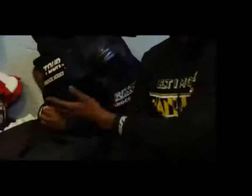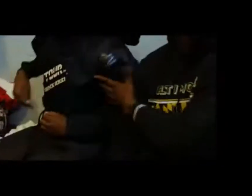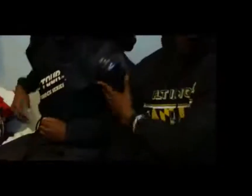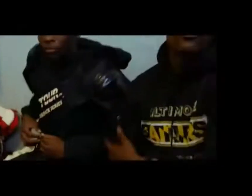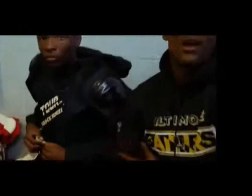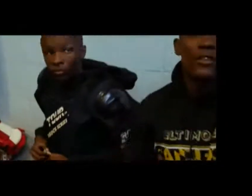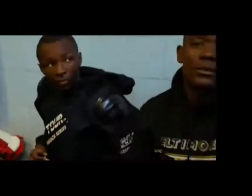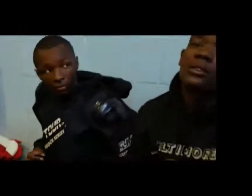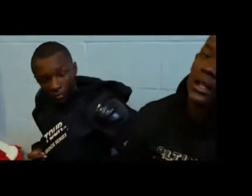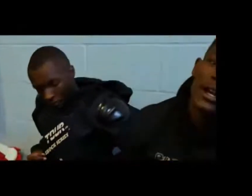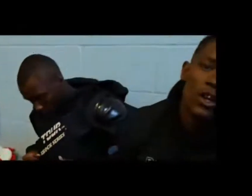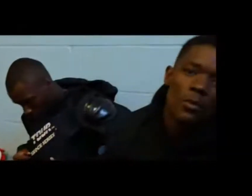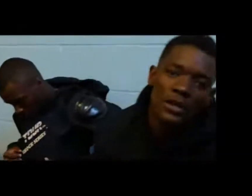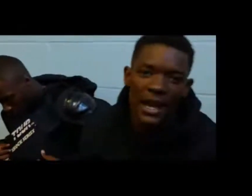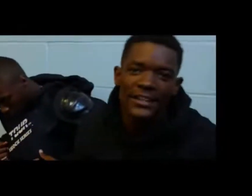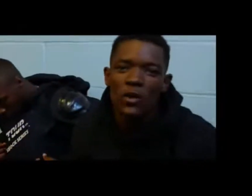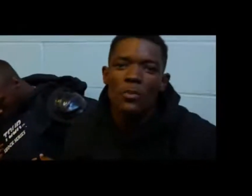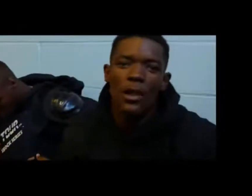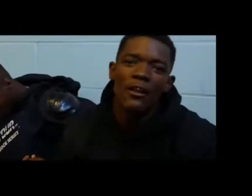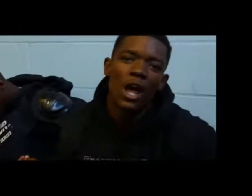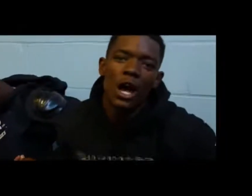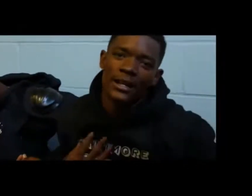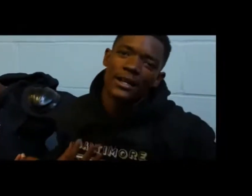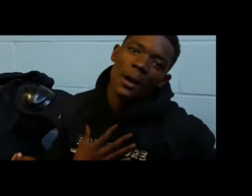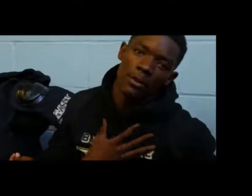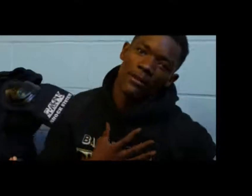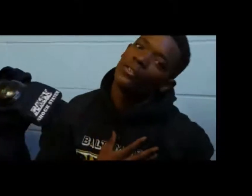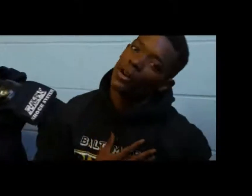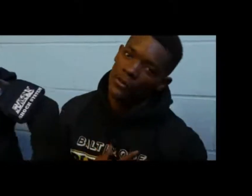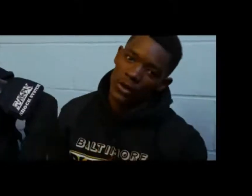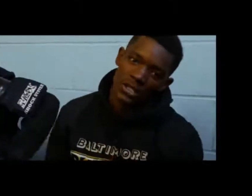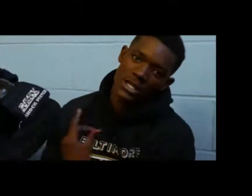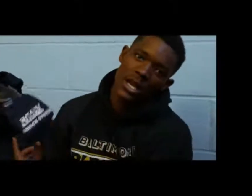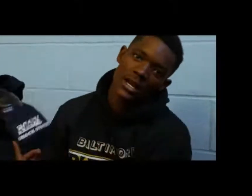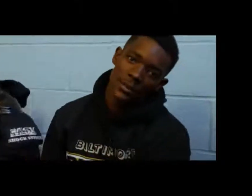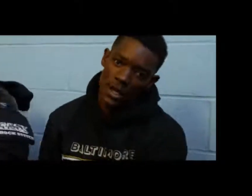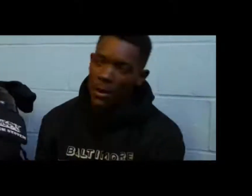and i just was moving with the gopro and to see him actually pour that into